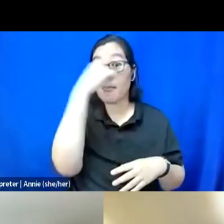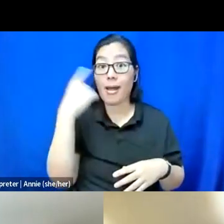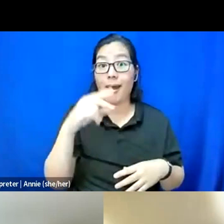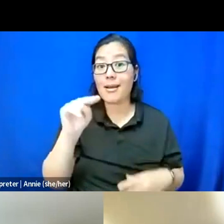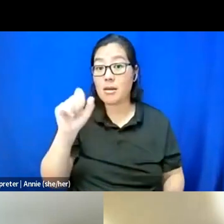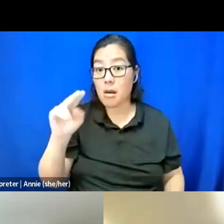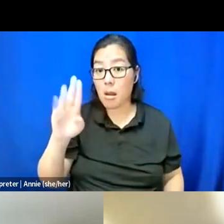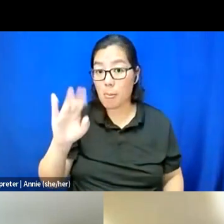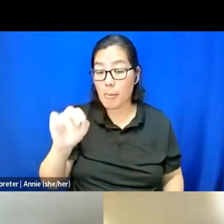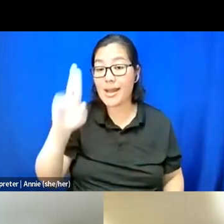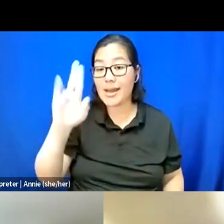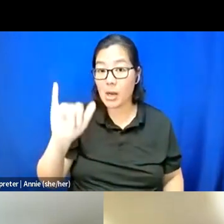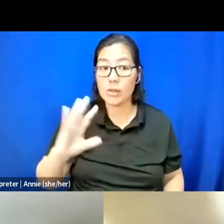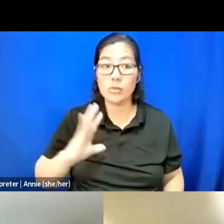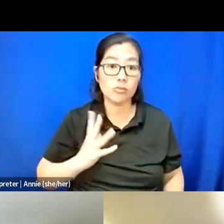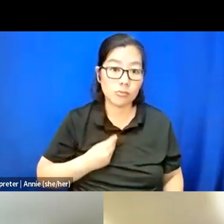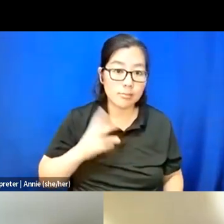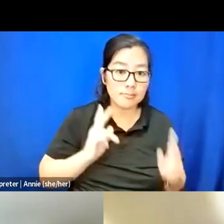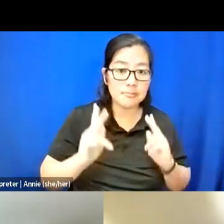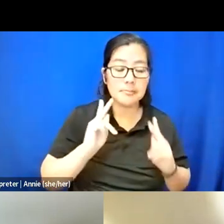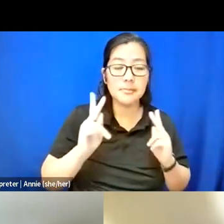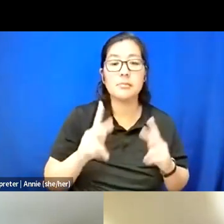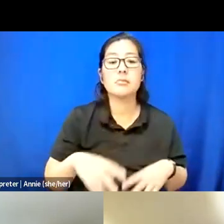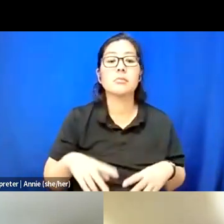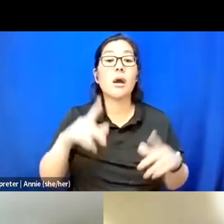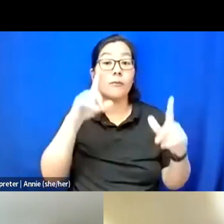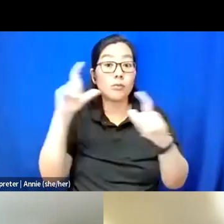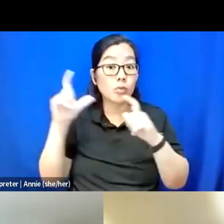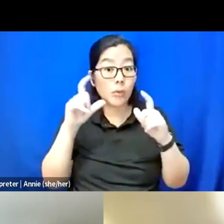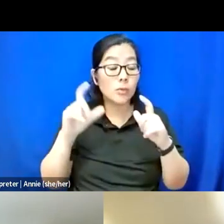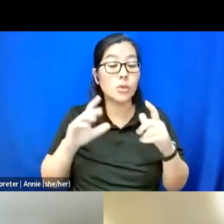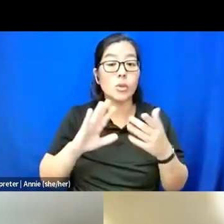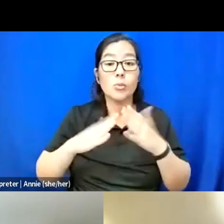trans folks, photography communities in Los Angeles.